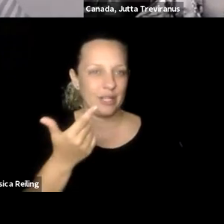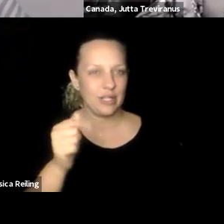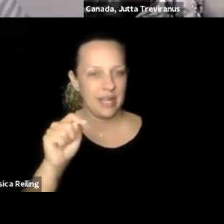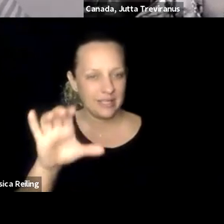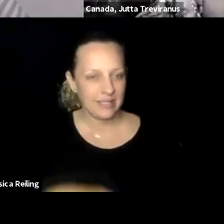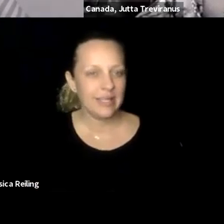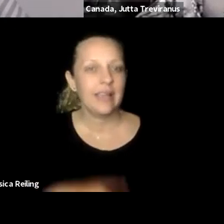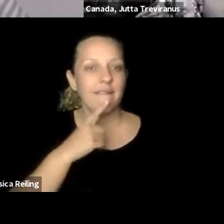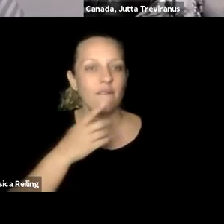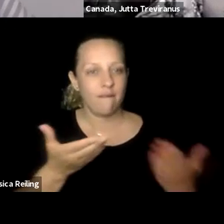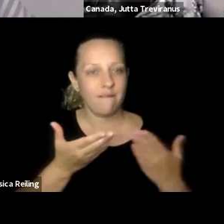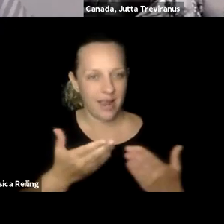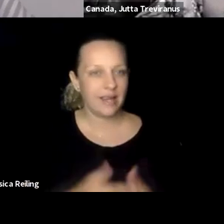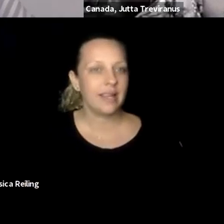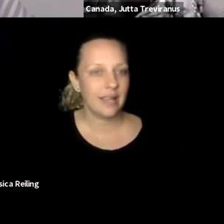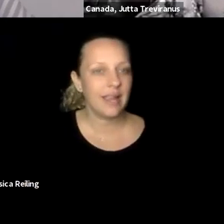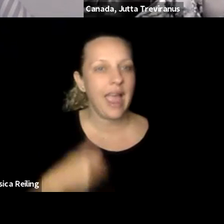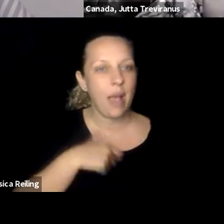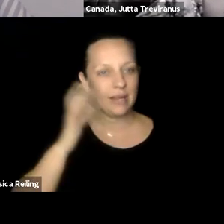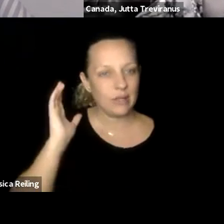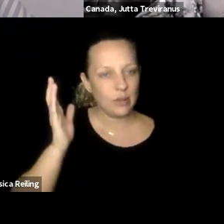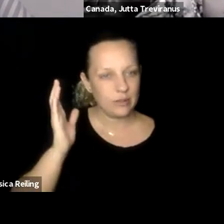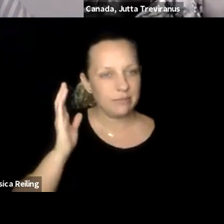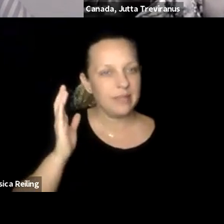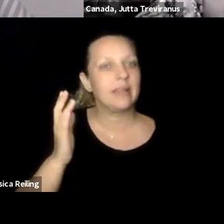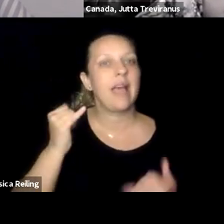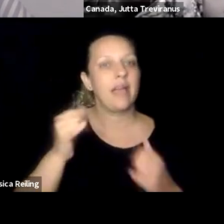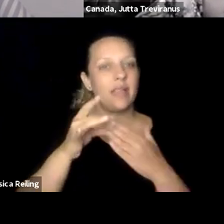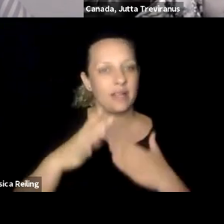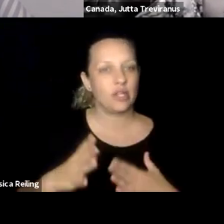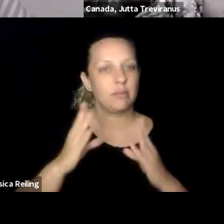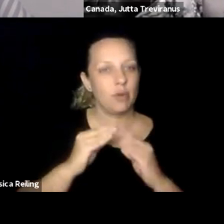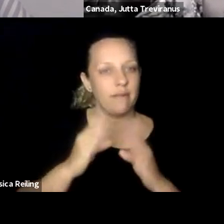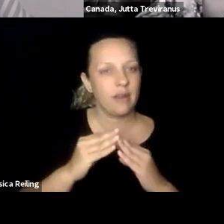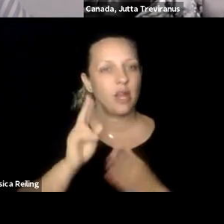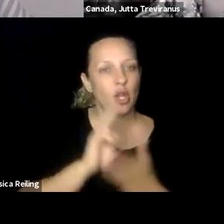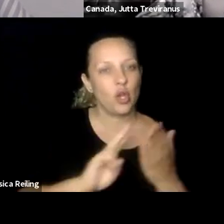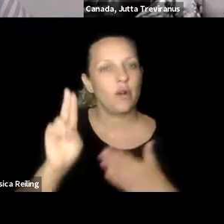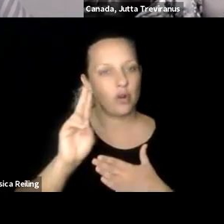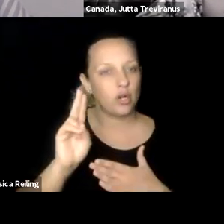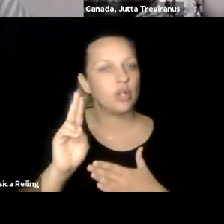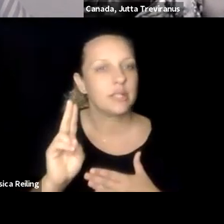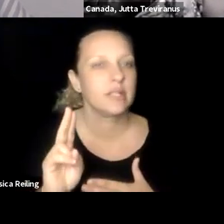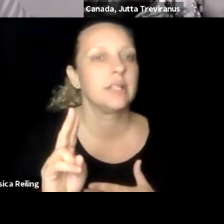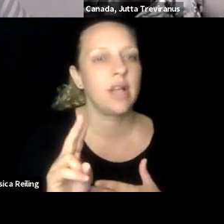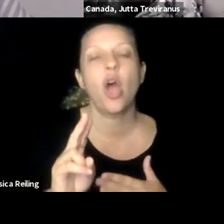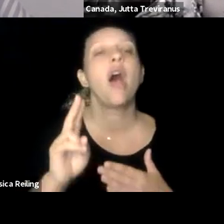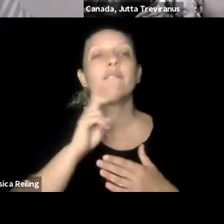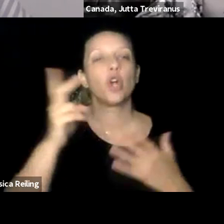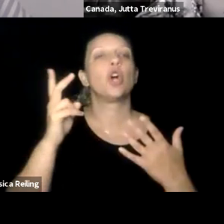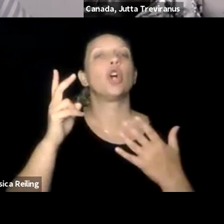Deepti. >> DEEPTI SAMANT RAJA:Than k you, Axel. Thank you to G3ict for inviting the board back, and me to speak at